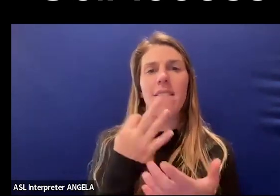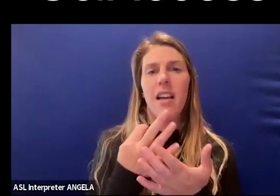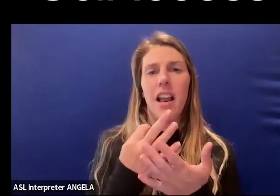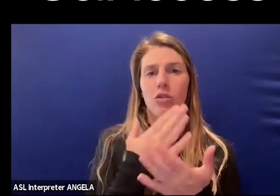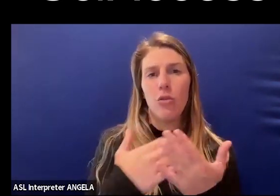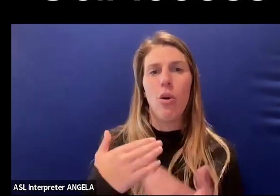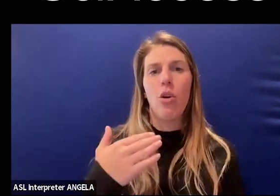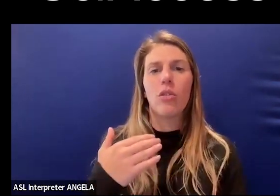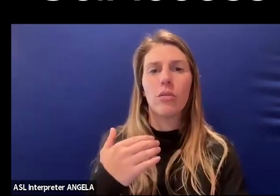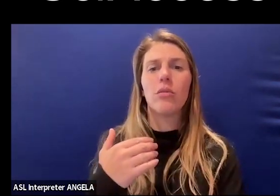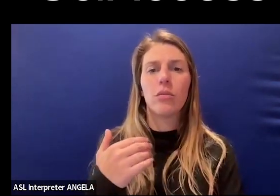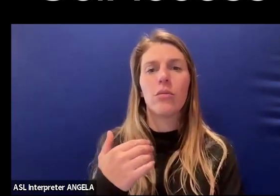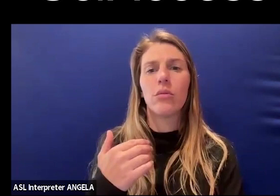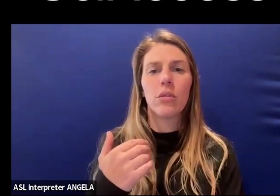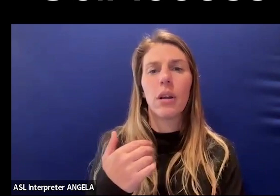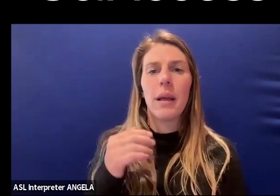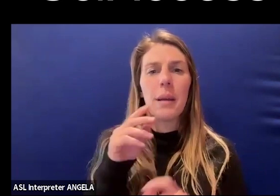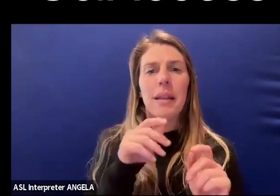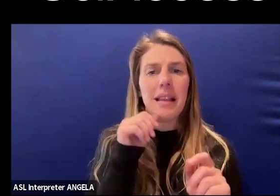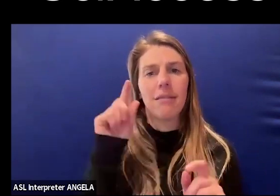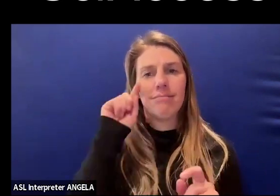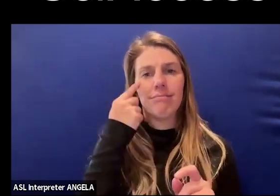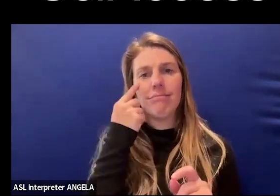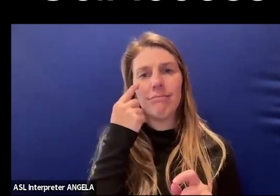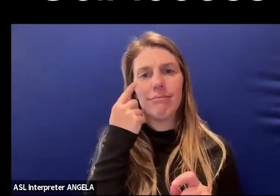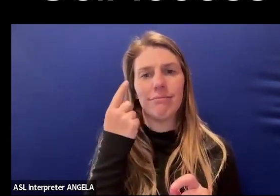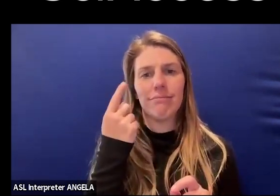that folks don't think about when it comes to disability.